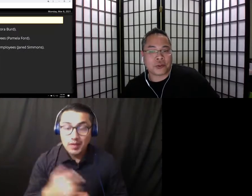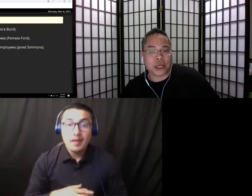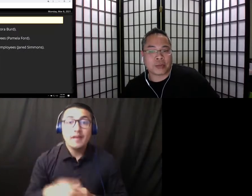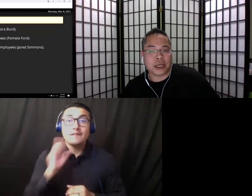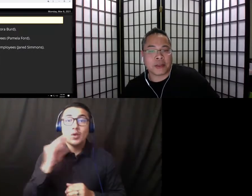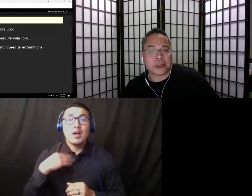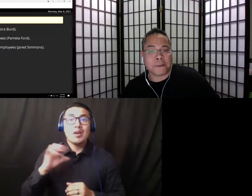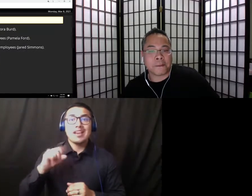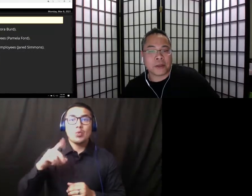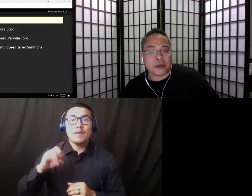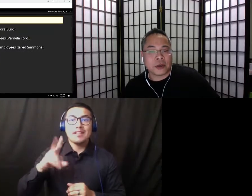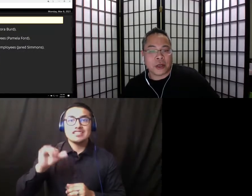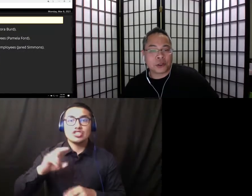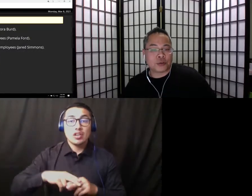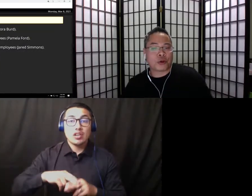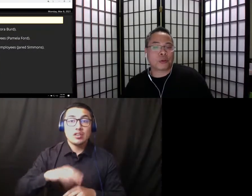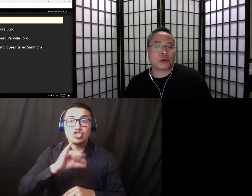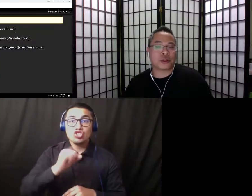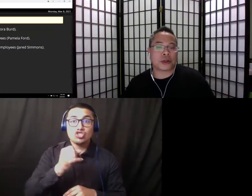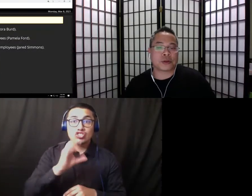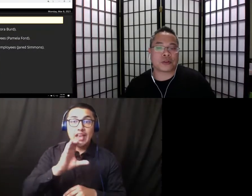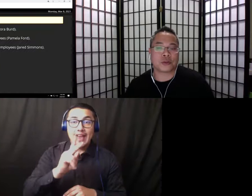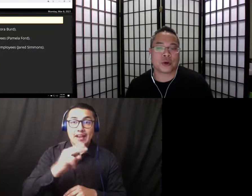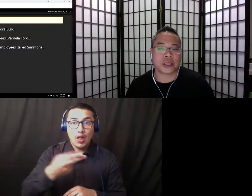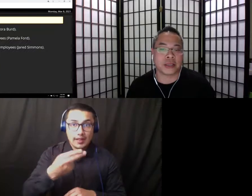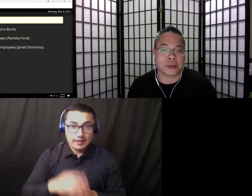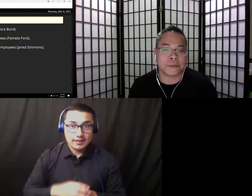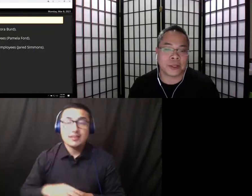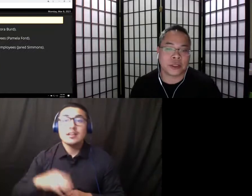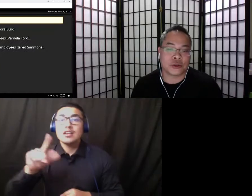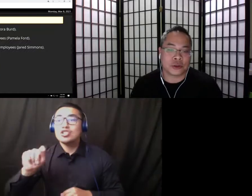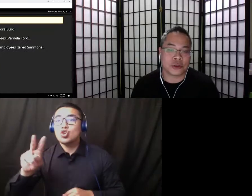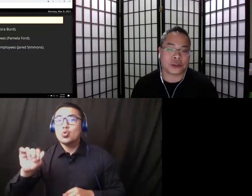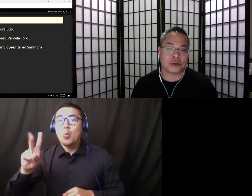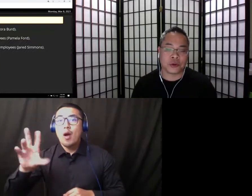Jack B. Haliday, the Honors program Co-Chairs, Towana Catley and Darcy Wiewall.